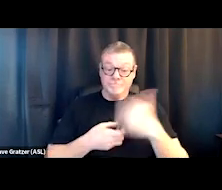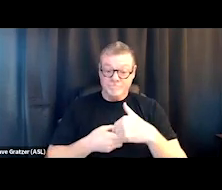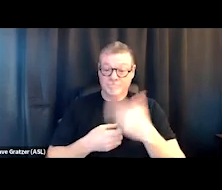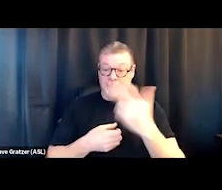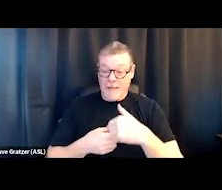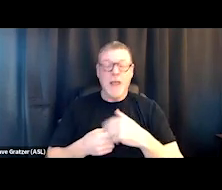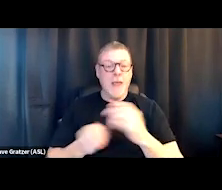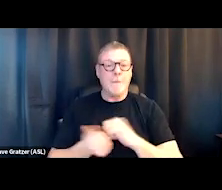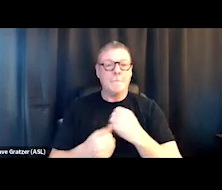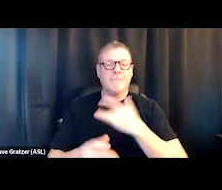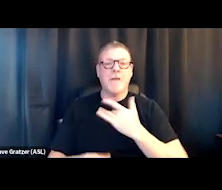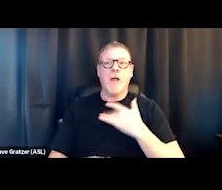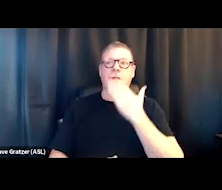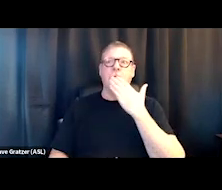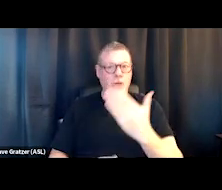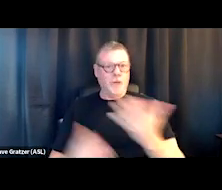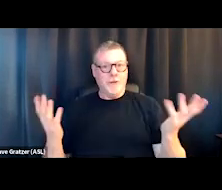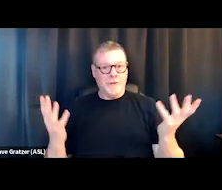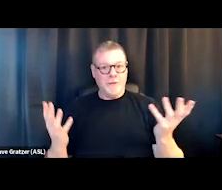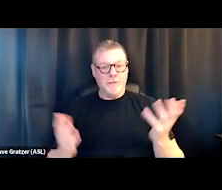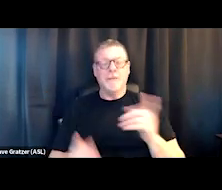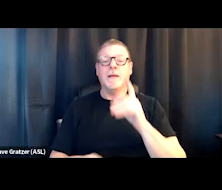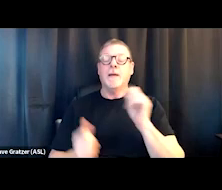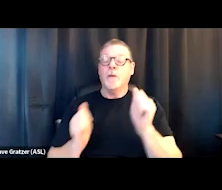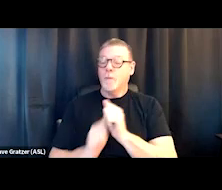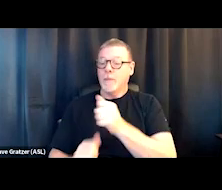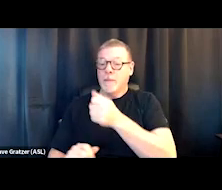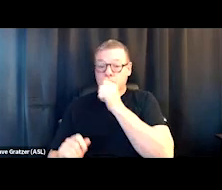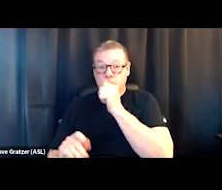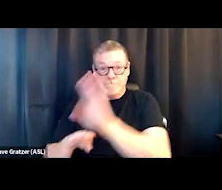And that's my experience with the private sector and certainly the public sector